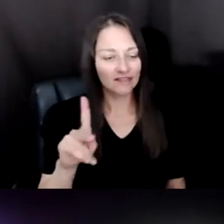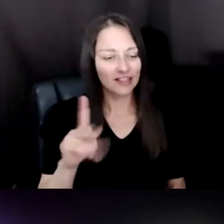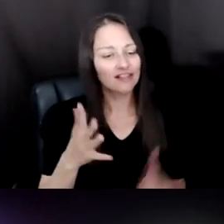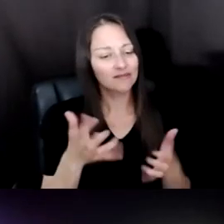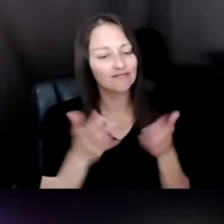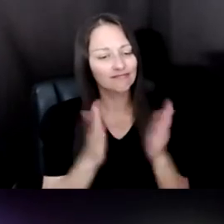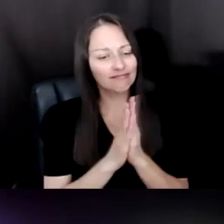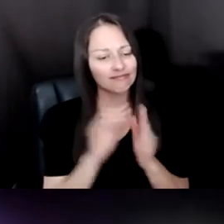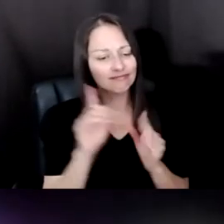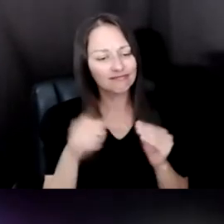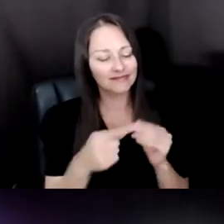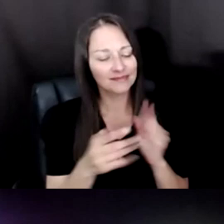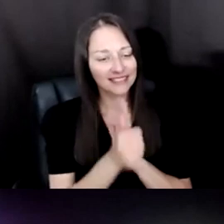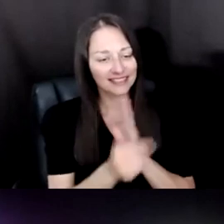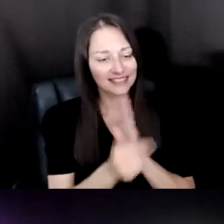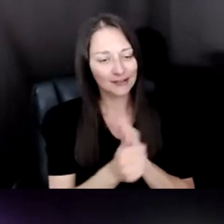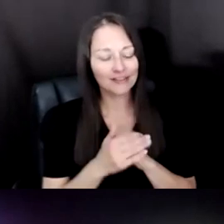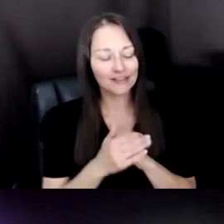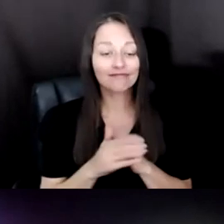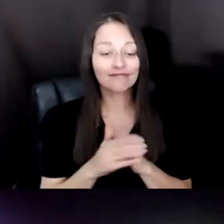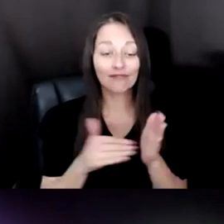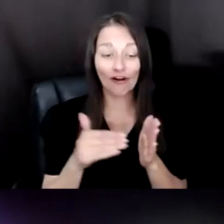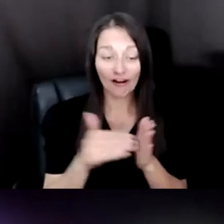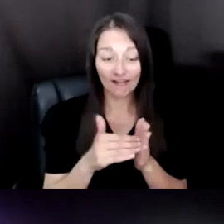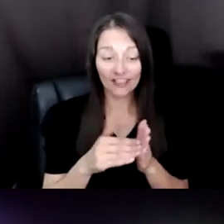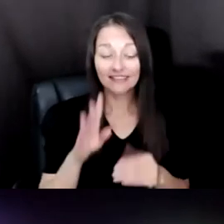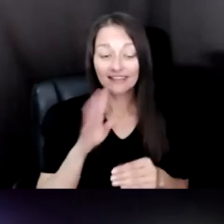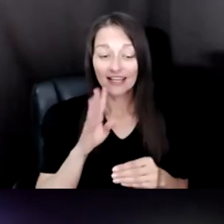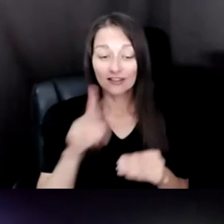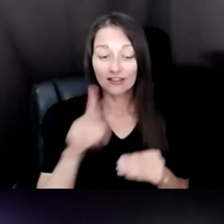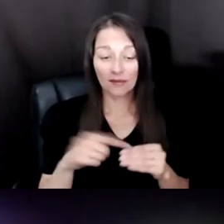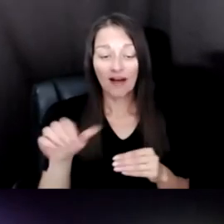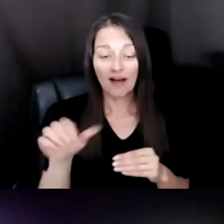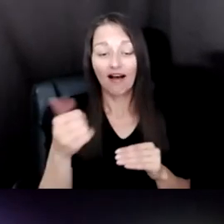OFTEN TALK ABOUT ARTIST SKILLS, OTHER SKILLS, BUT I THINK THERE'S ALSO SKILLS FOR AUDIENCES,